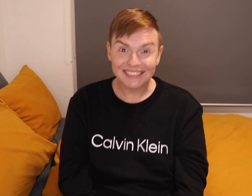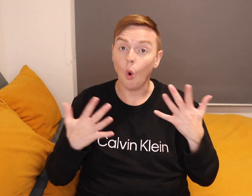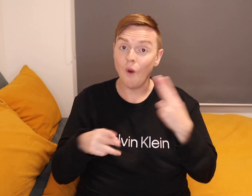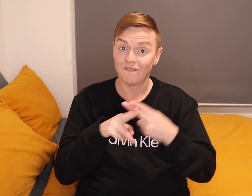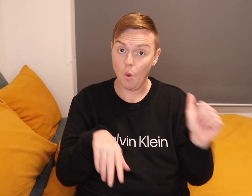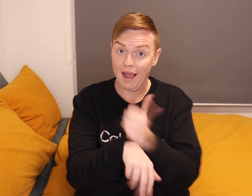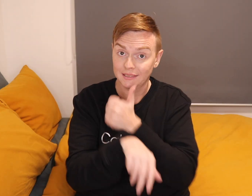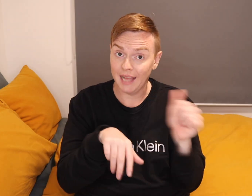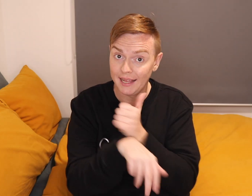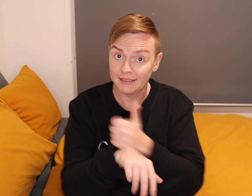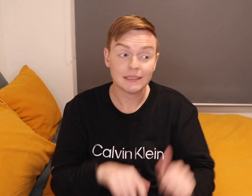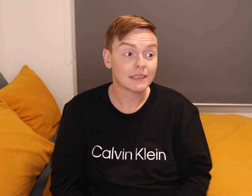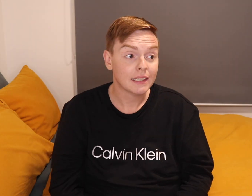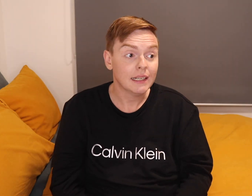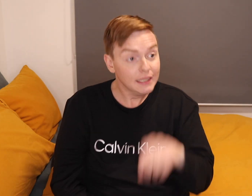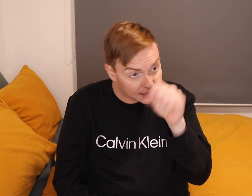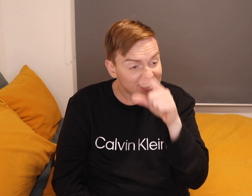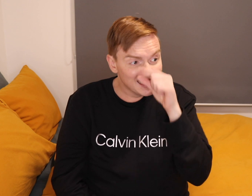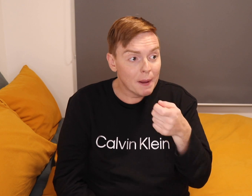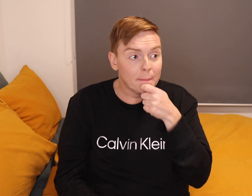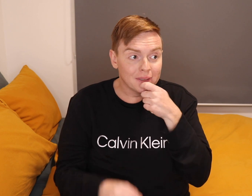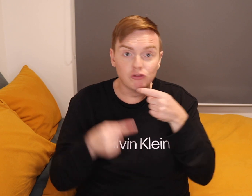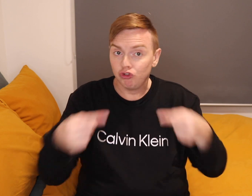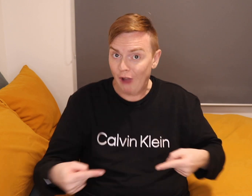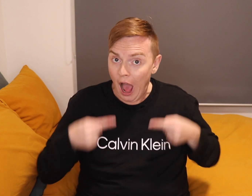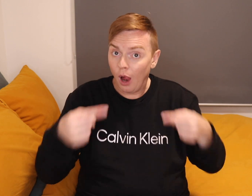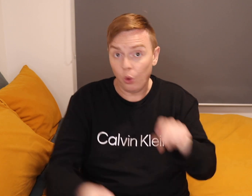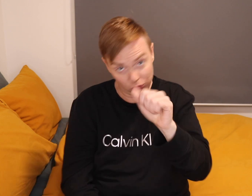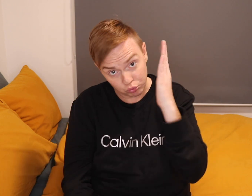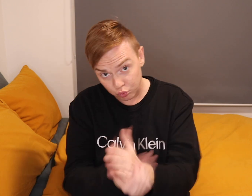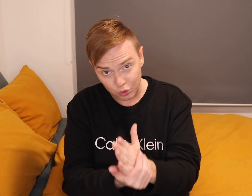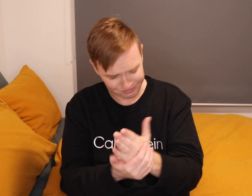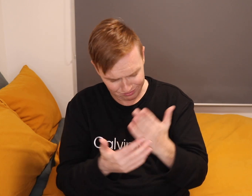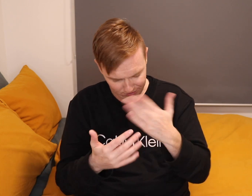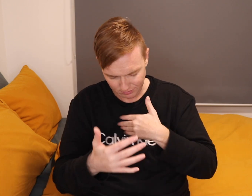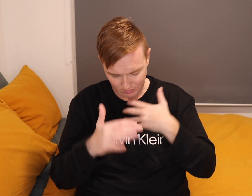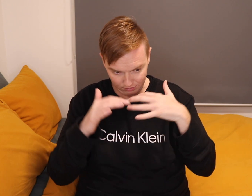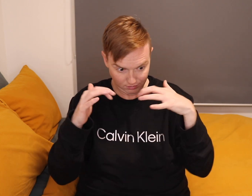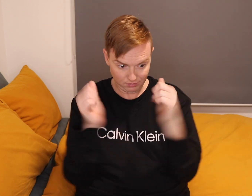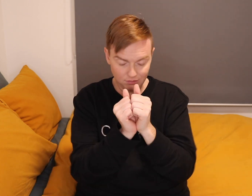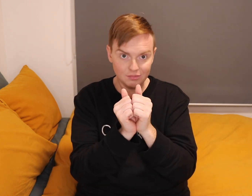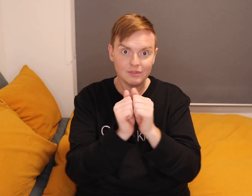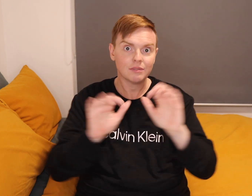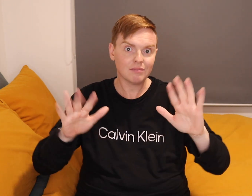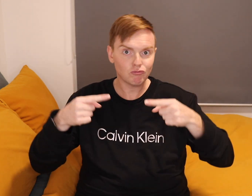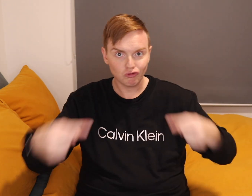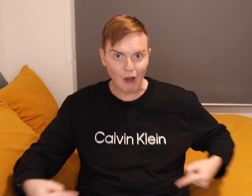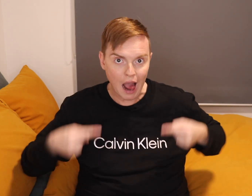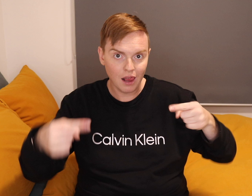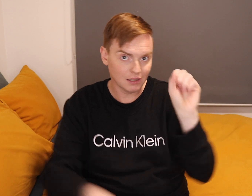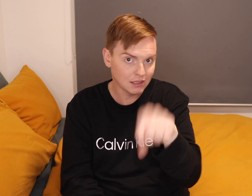For acting, it can be struggling. I do agree. Yes.